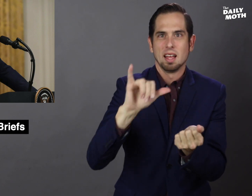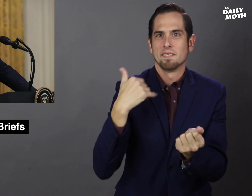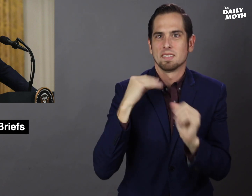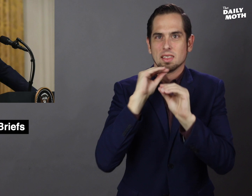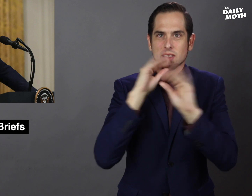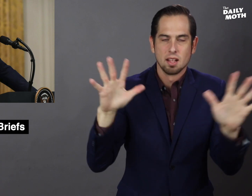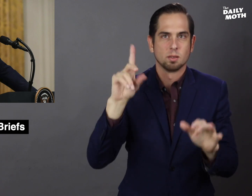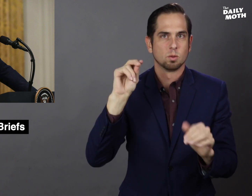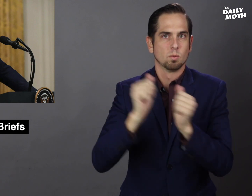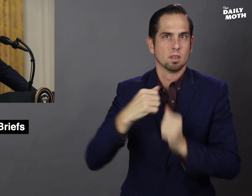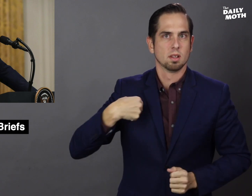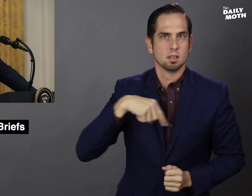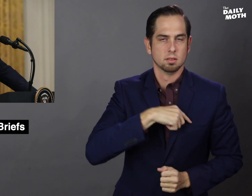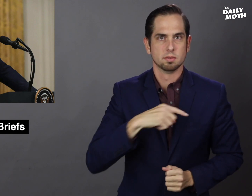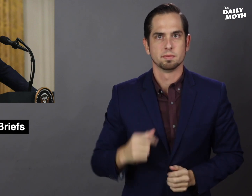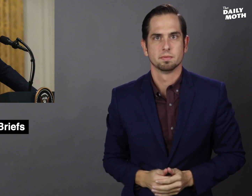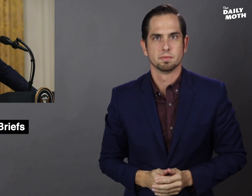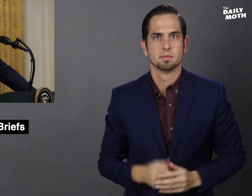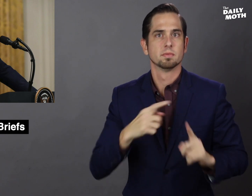that has nothing to do with us.